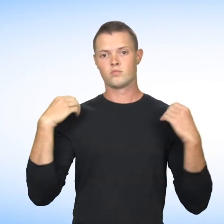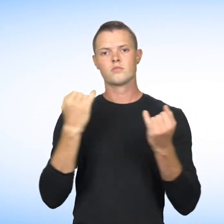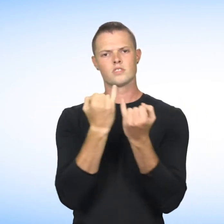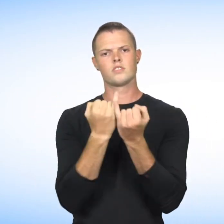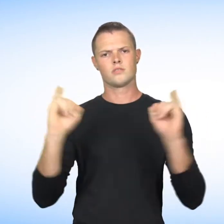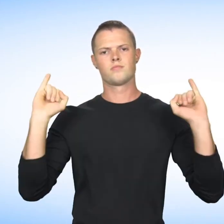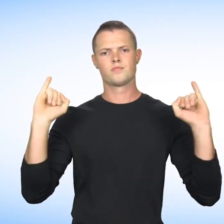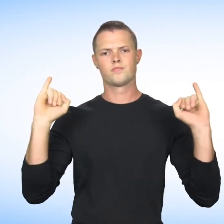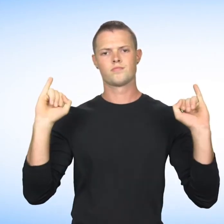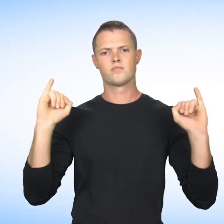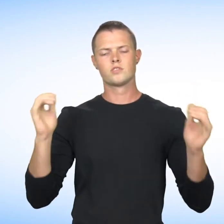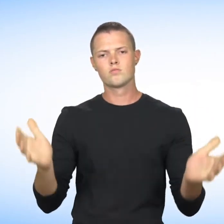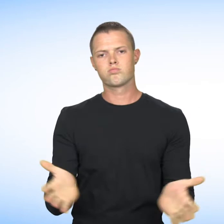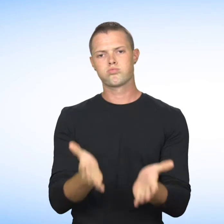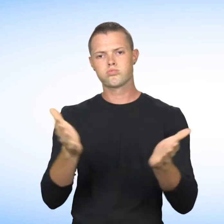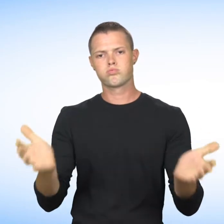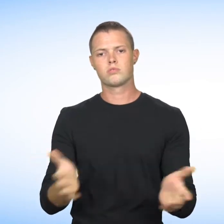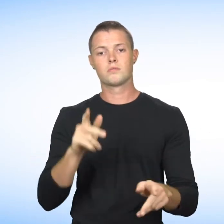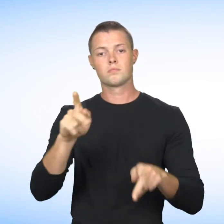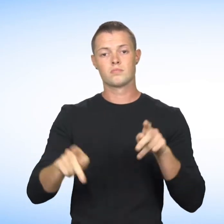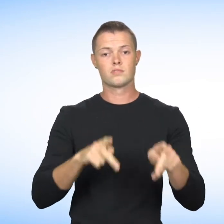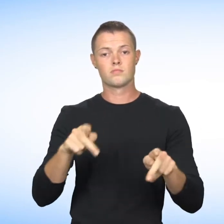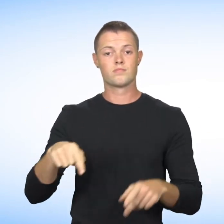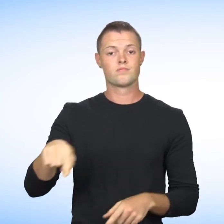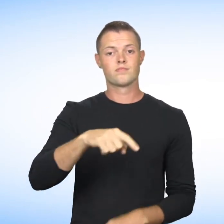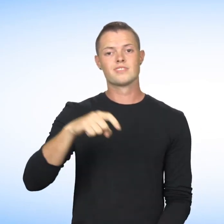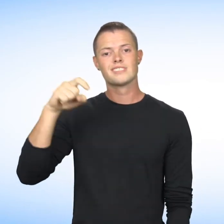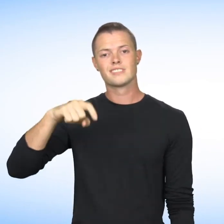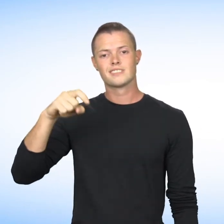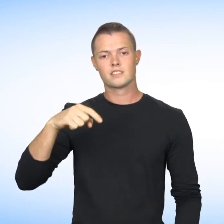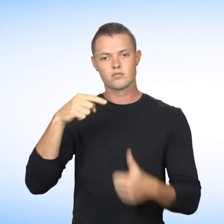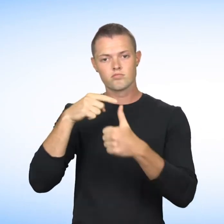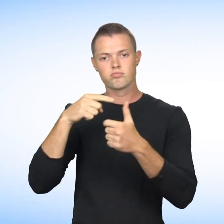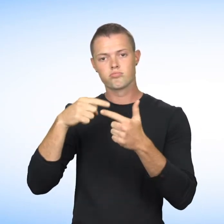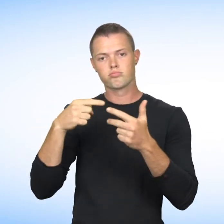the Commission is independant from the government and fulfills its mission for the sole benefit